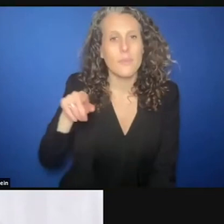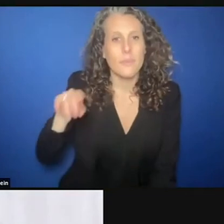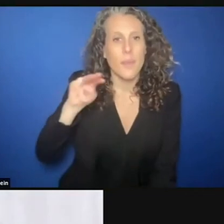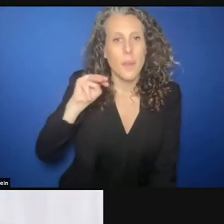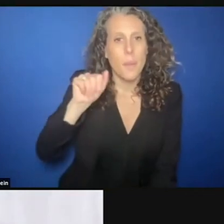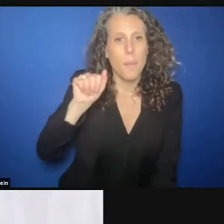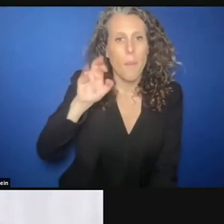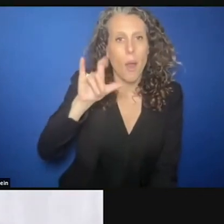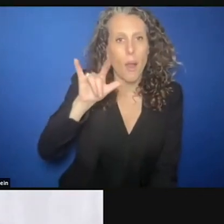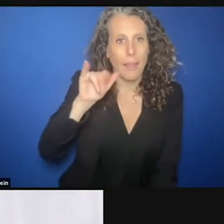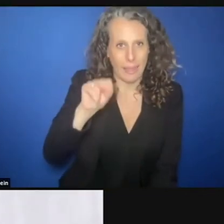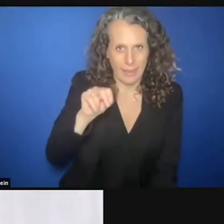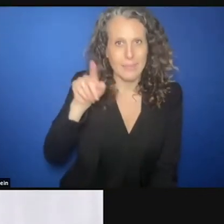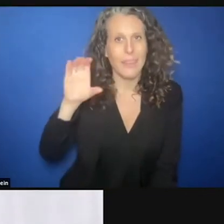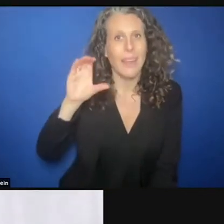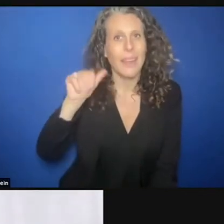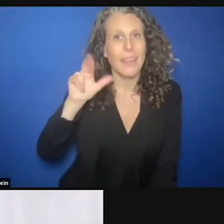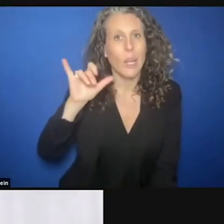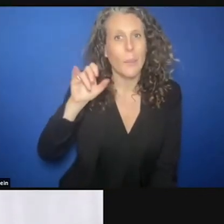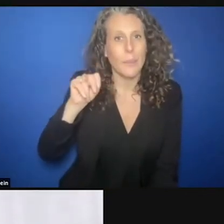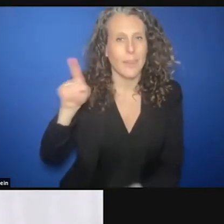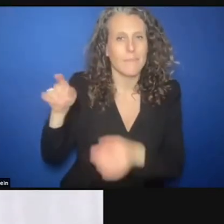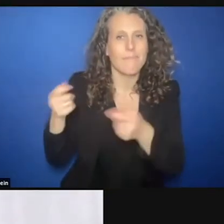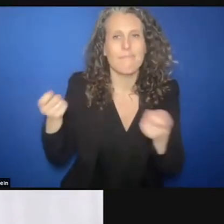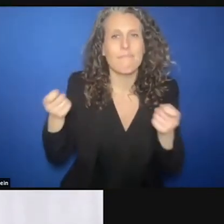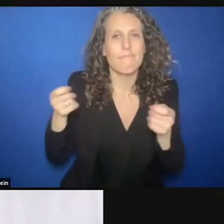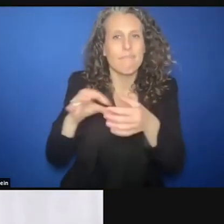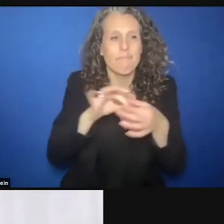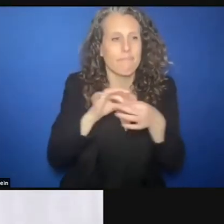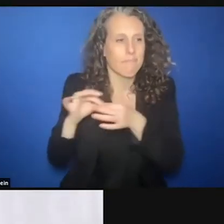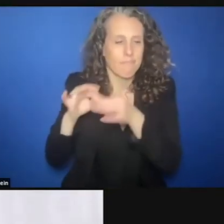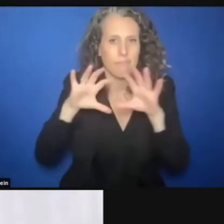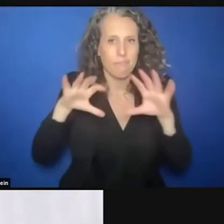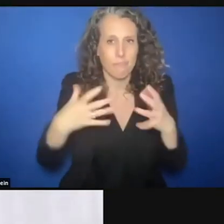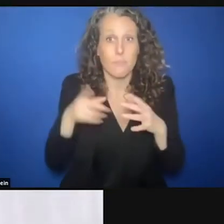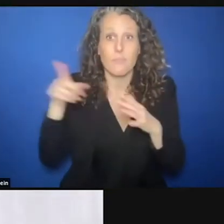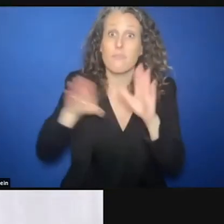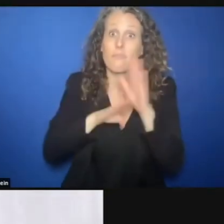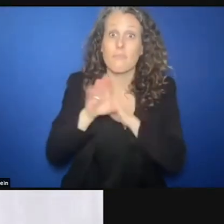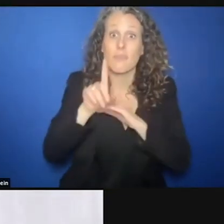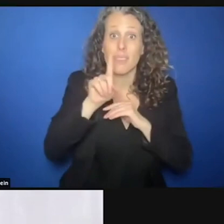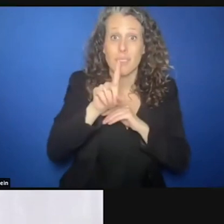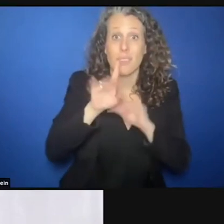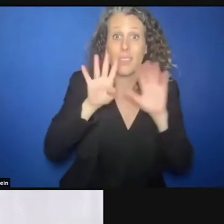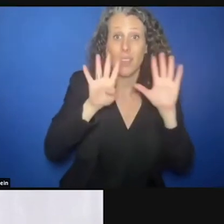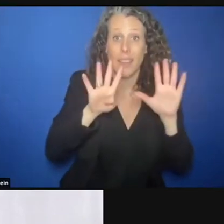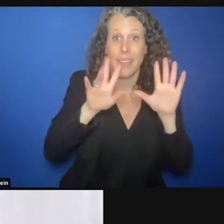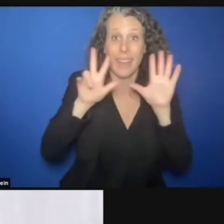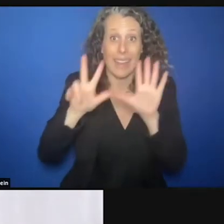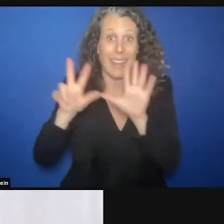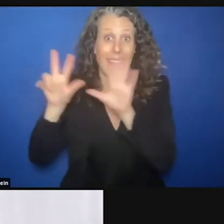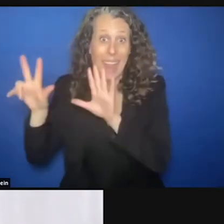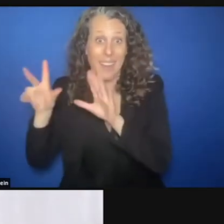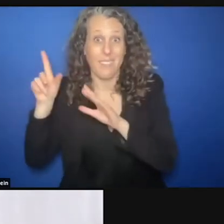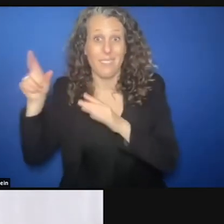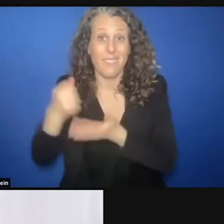the foundation which since its launch in 1988 has helped more than 22,000 children and adolescents